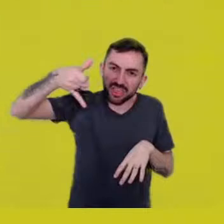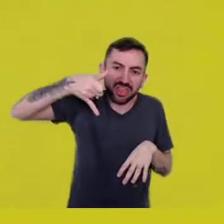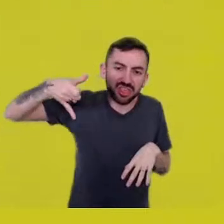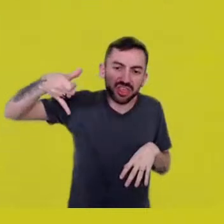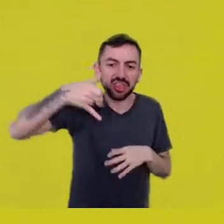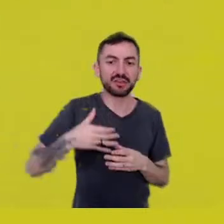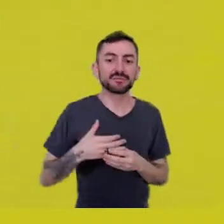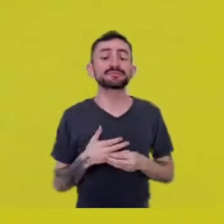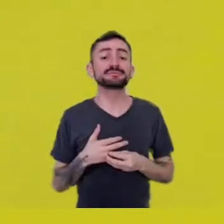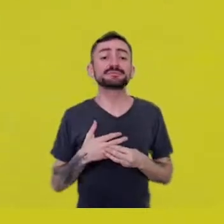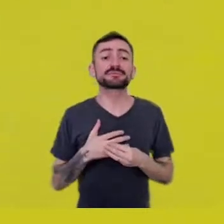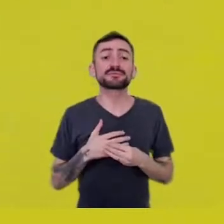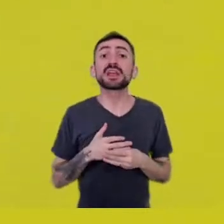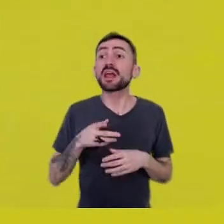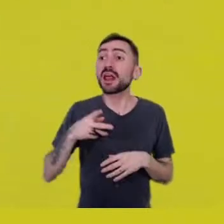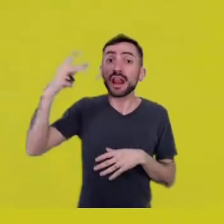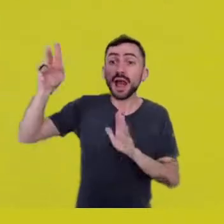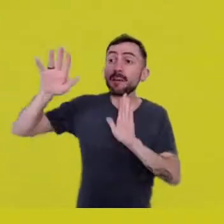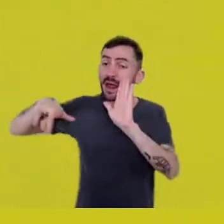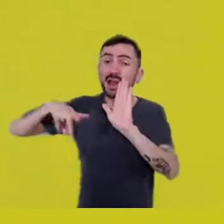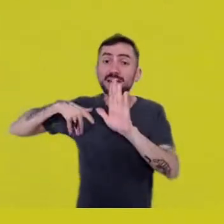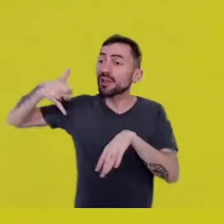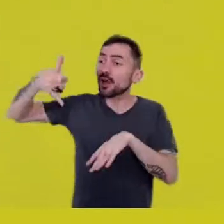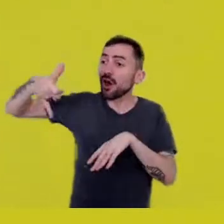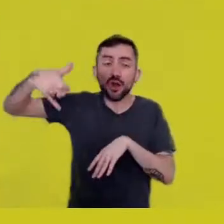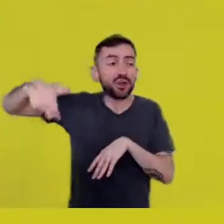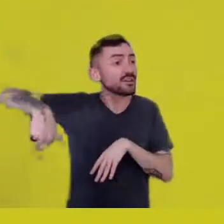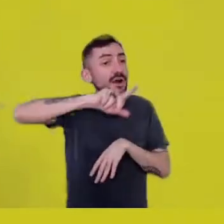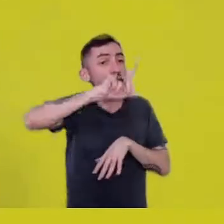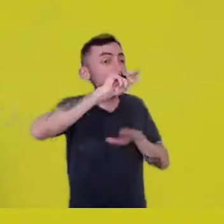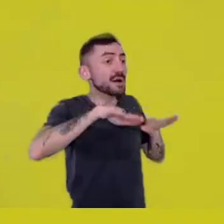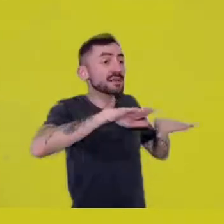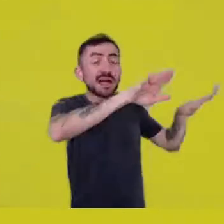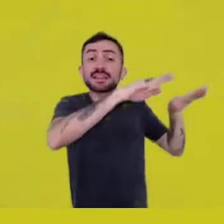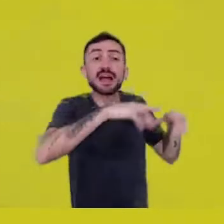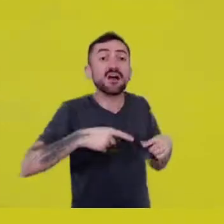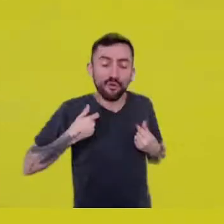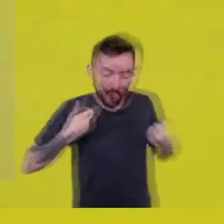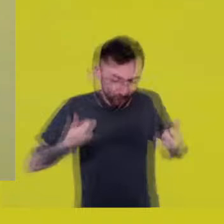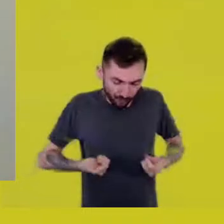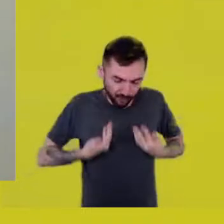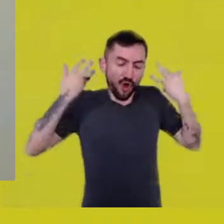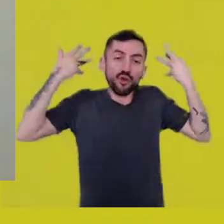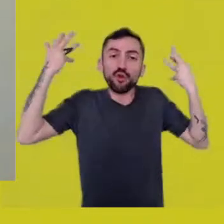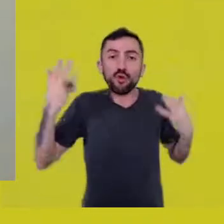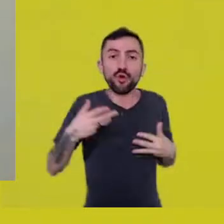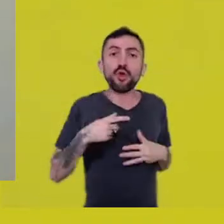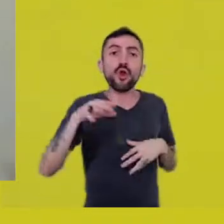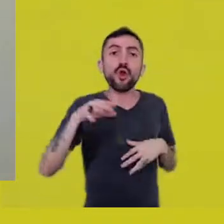and we go to the Pantanal to retrieve charred animal corpses: jaguars, alligators, people.